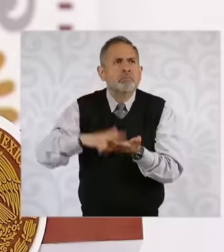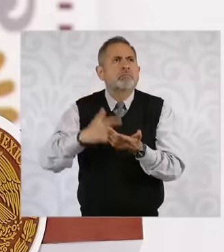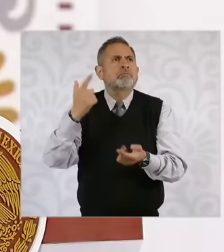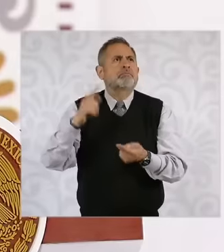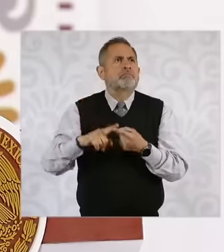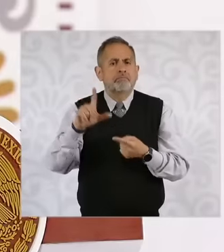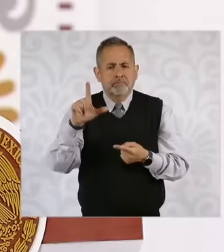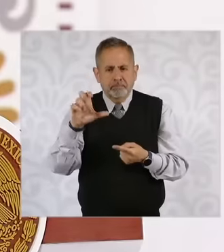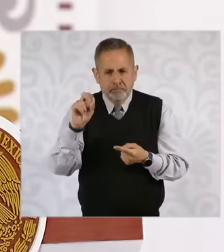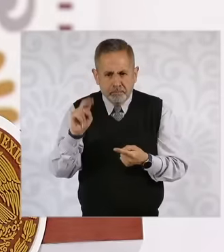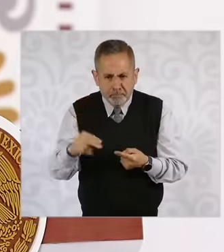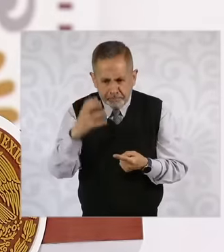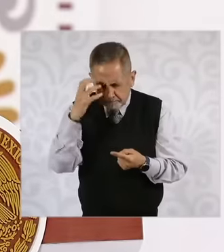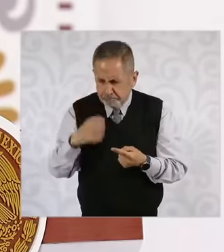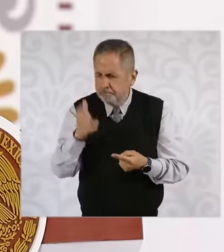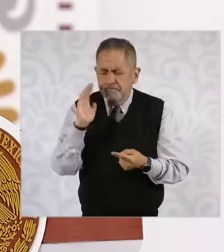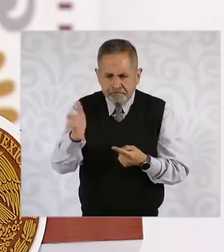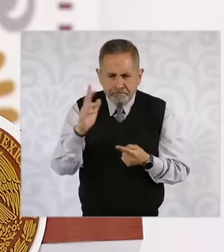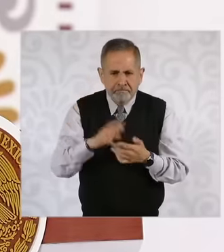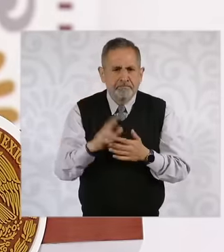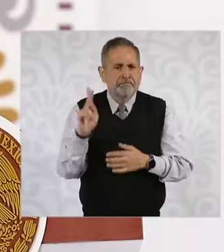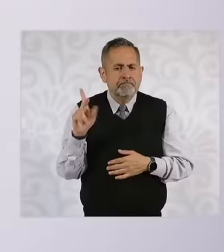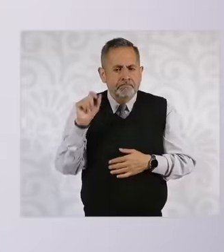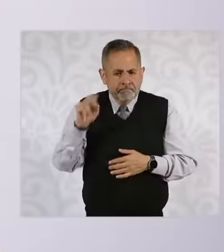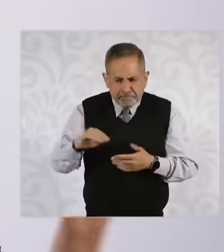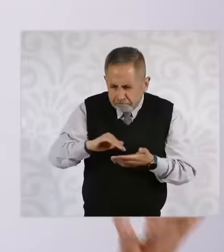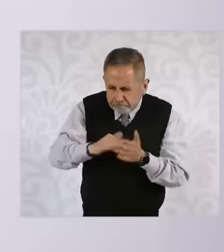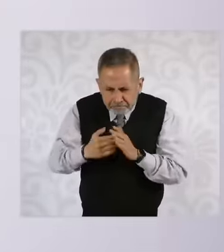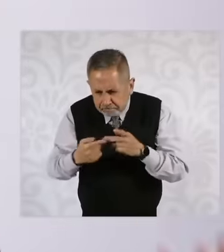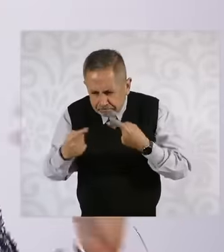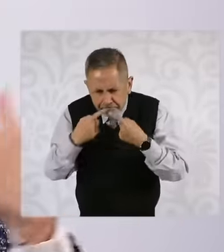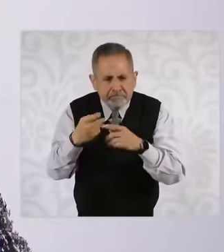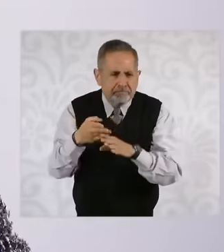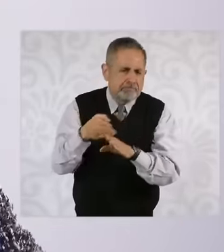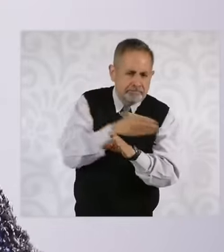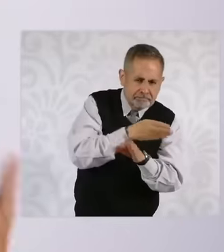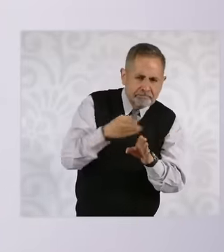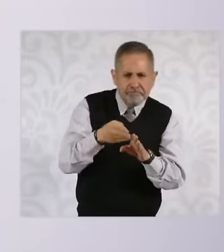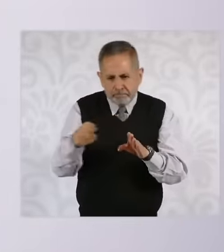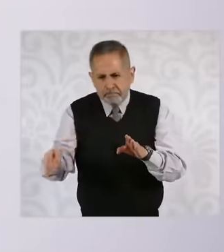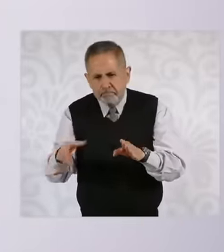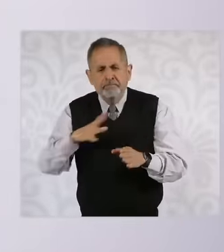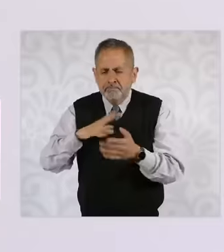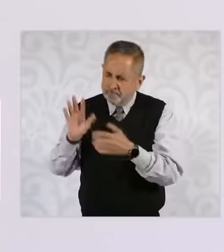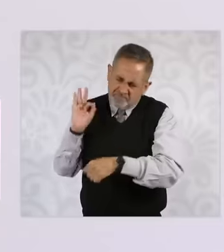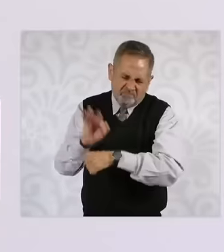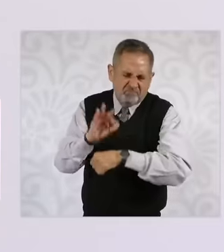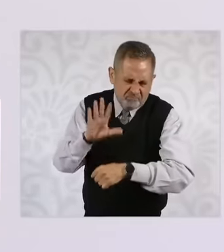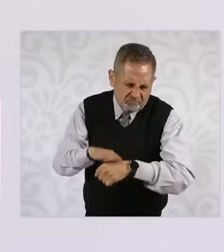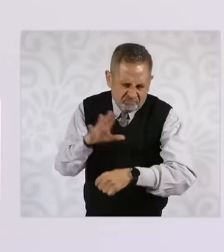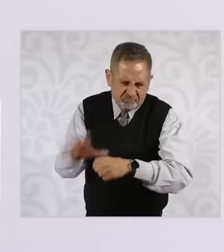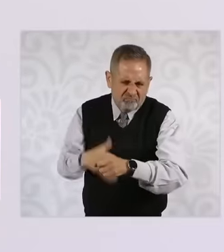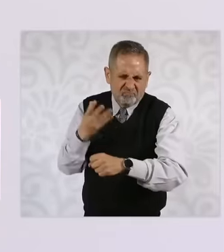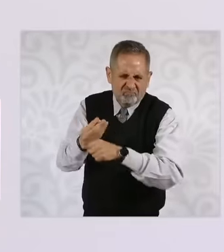there has been a strategy since before and when we arrived we reinforced it particularly in Celaya and